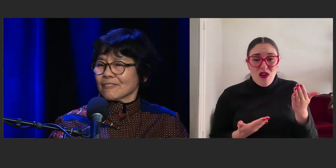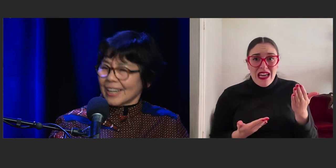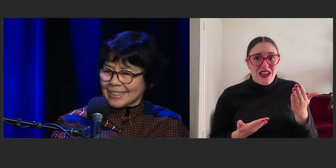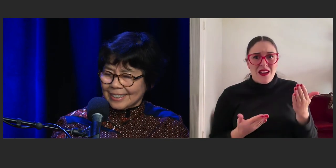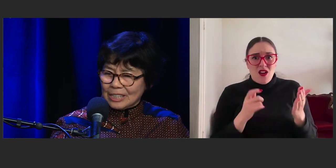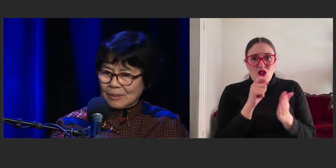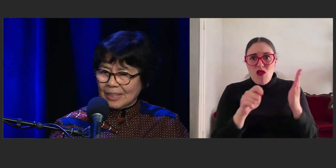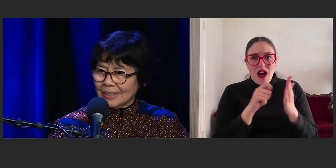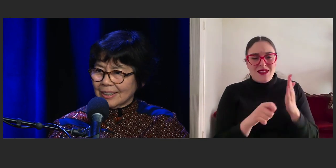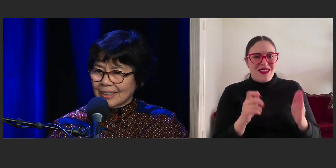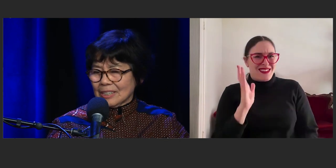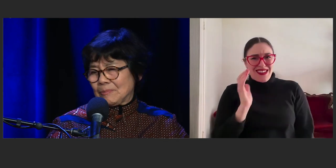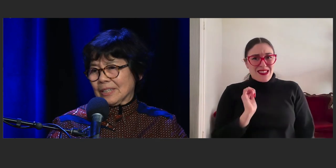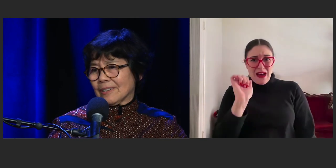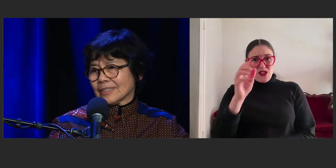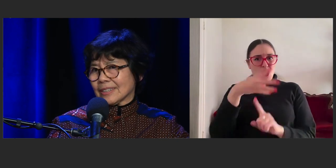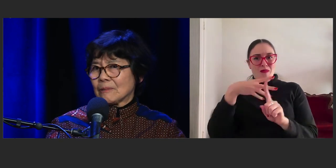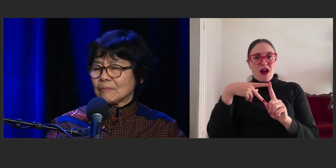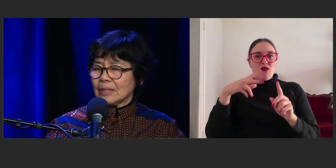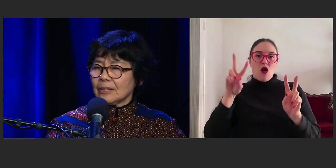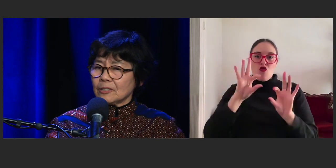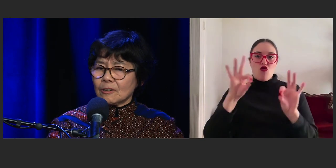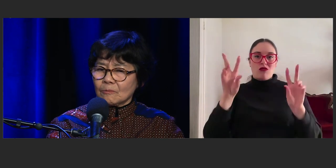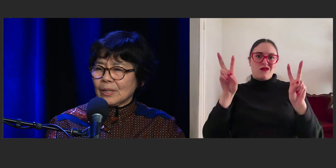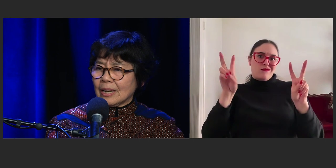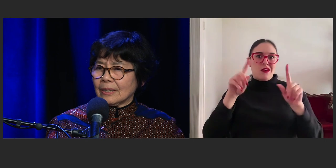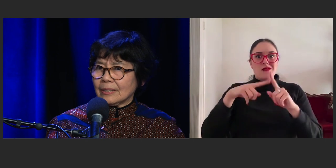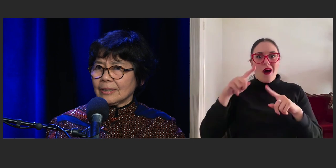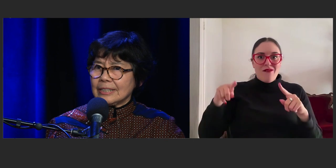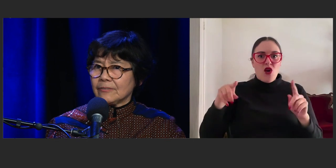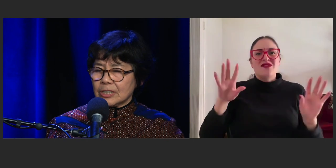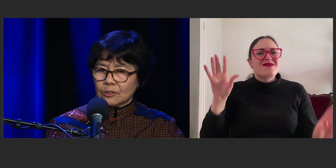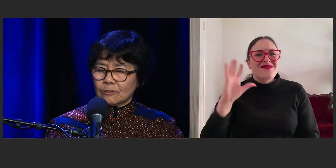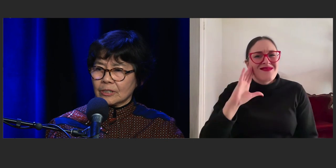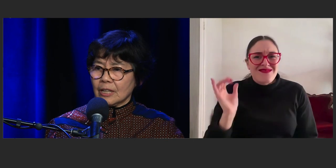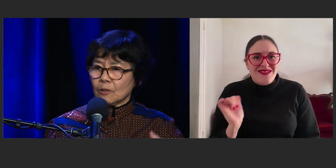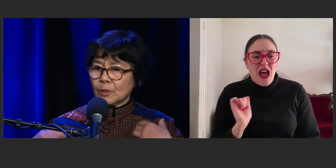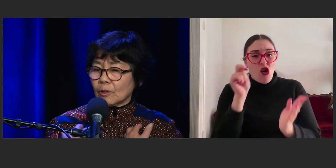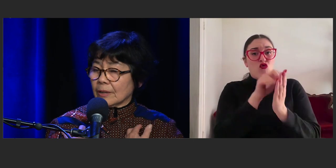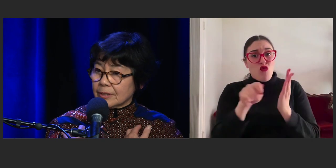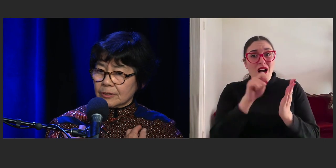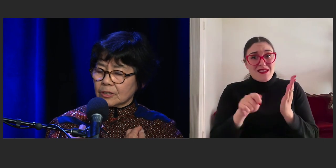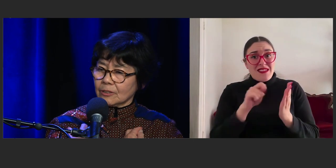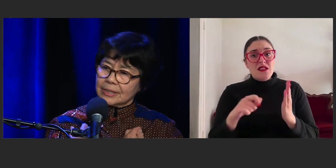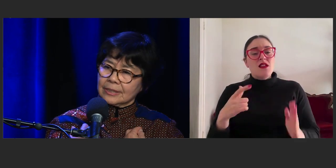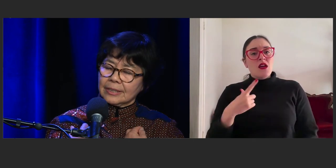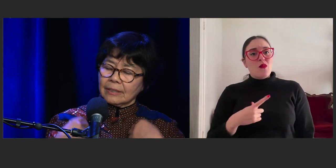write it anyway because we are individuals, we all have different stories to tell